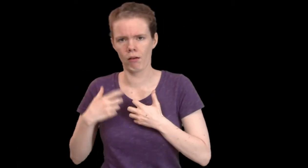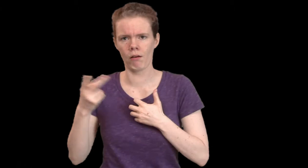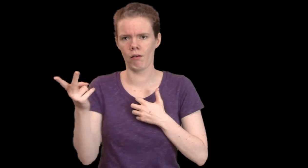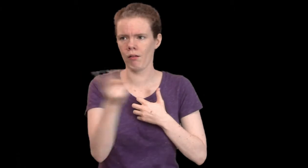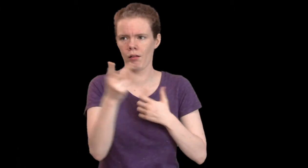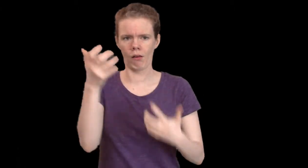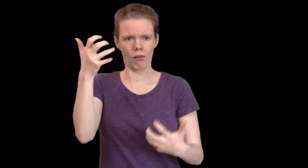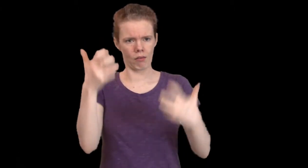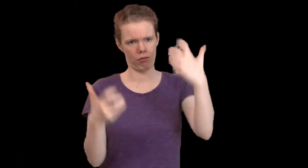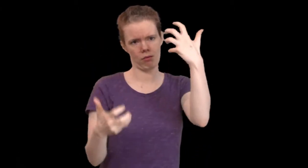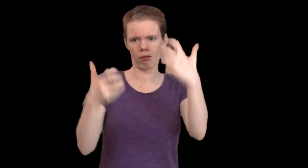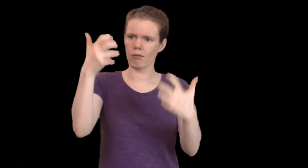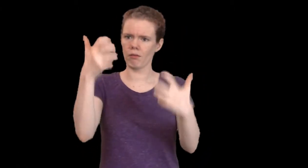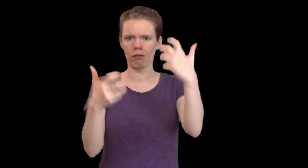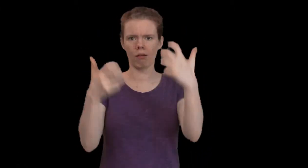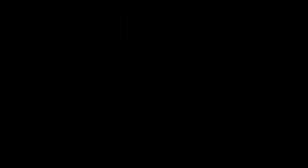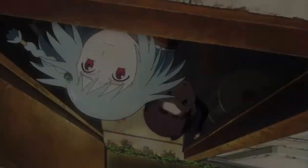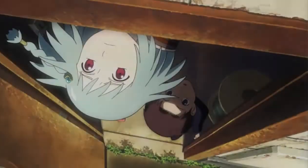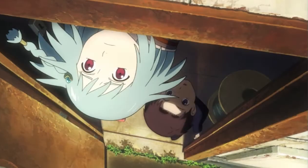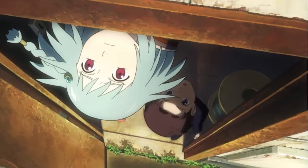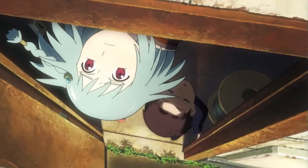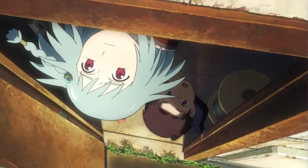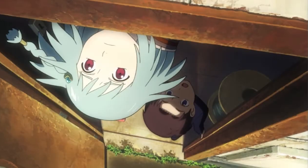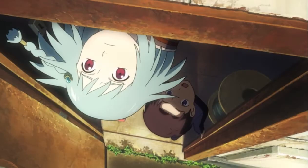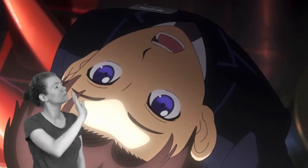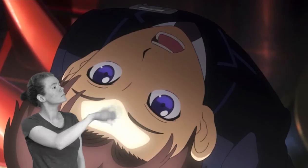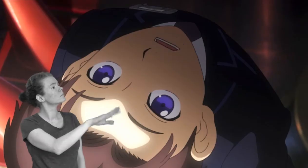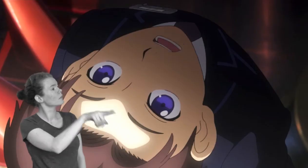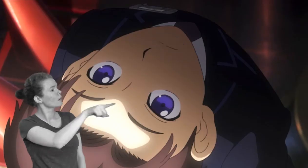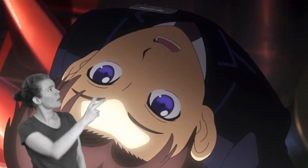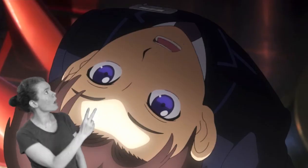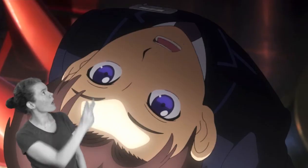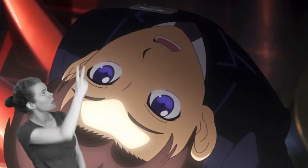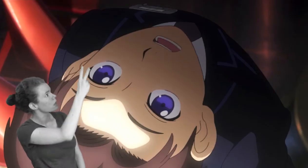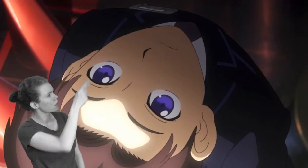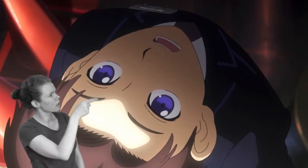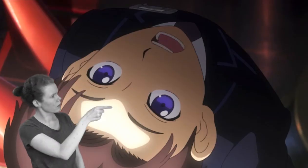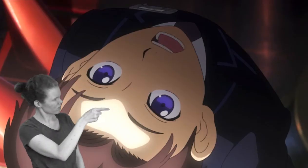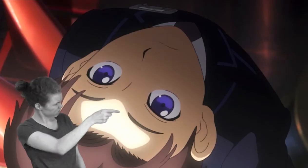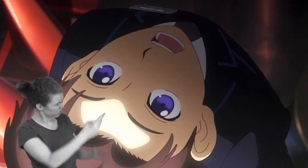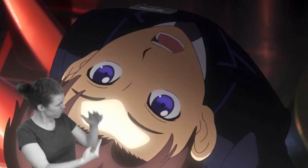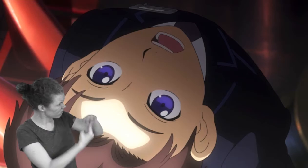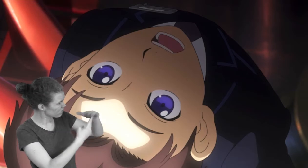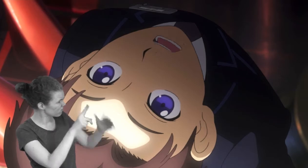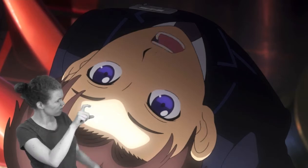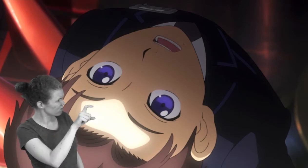Those opposing gravities struggle to coexist. Are you an Invert? You're upside-down.